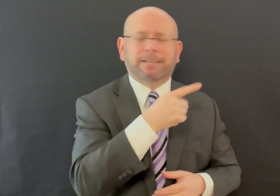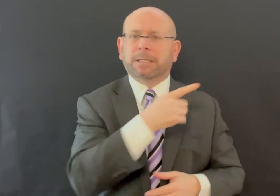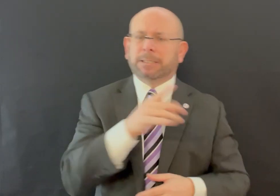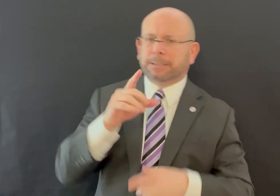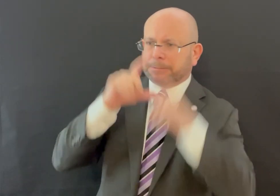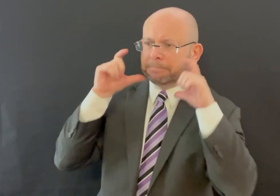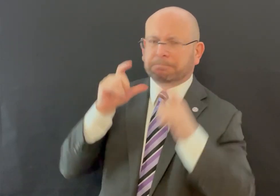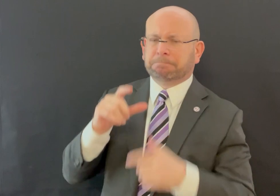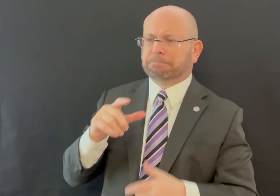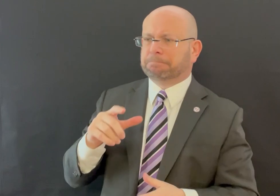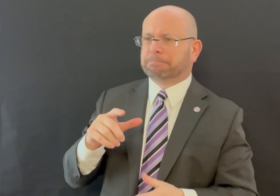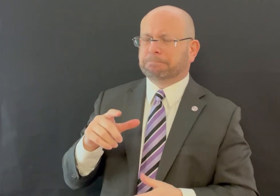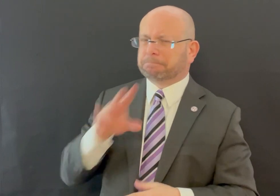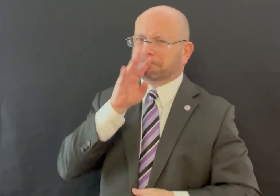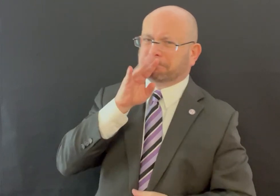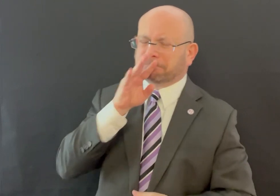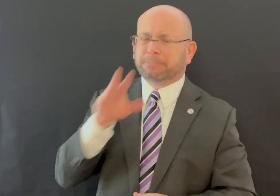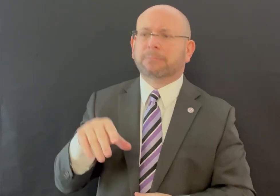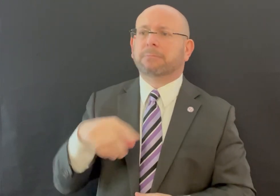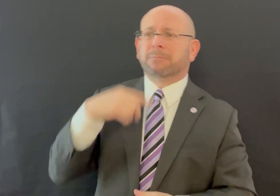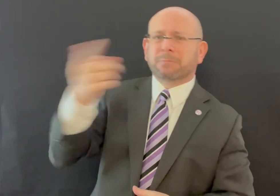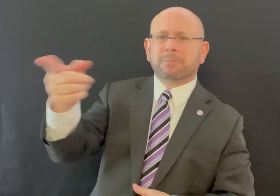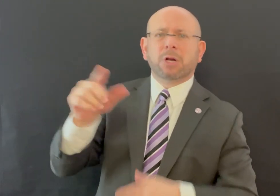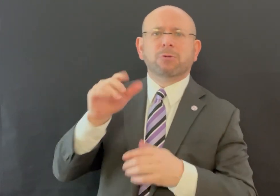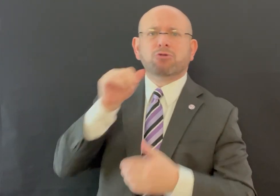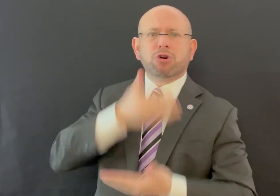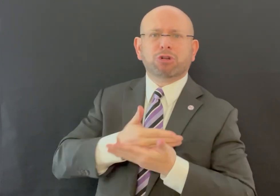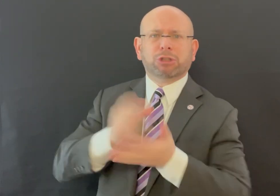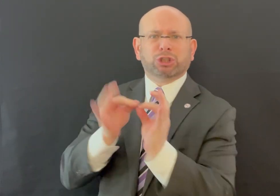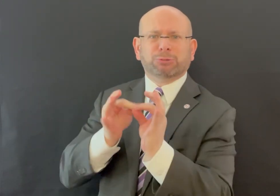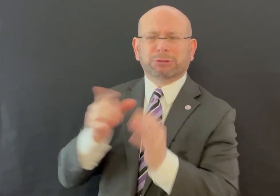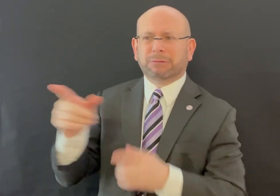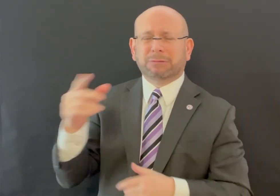The masked police officer continued to speak and demanded her eleven-year-old twin daughters to interpret.